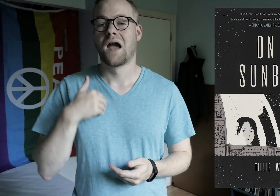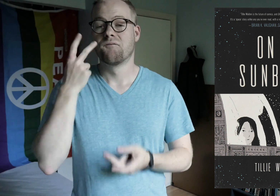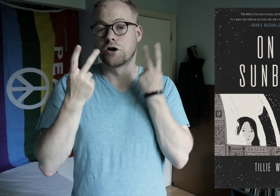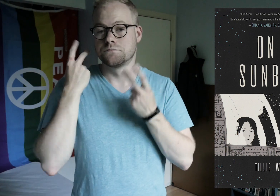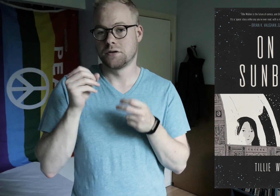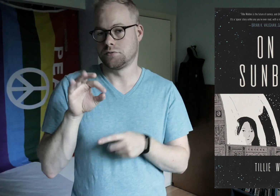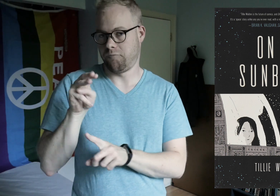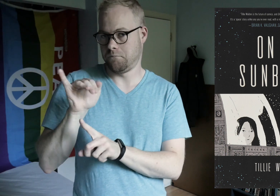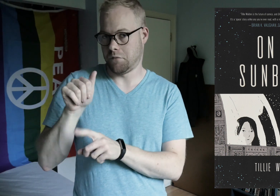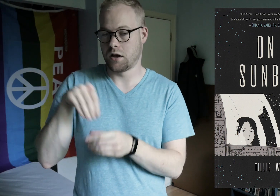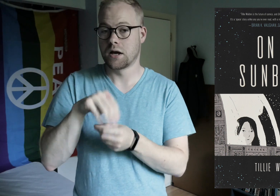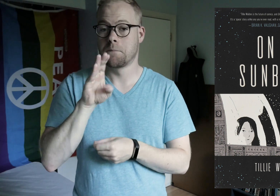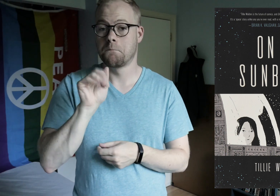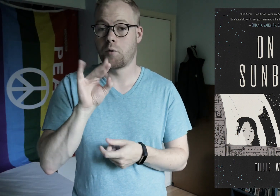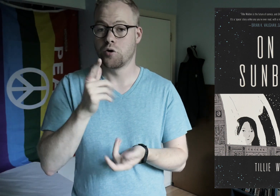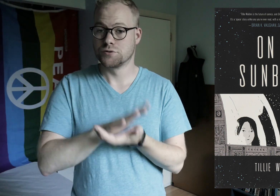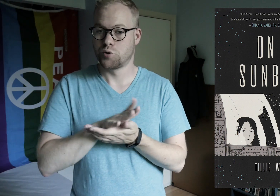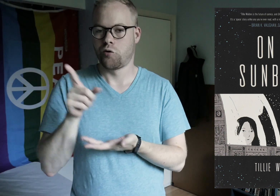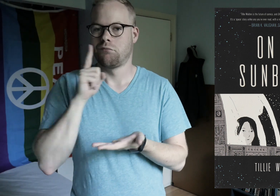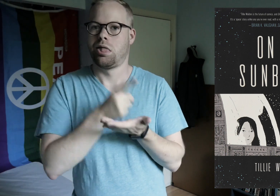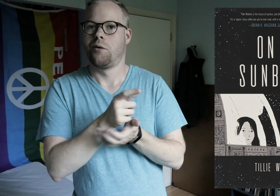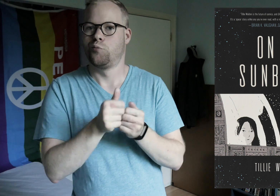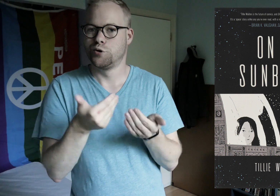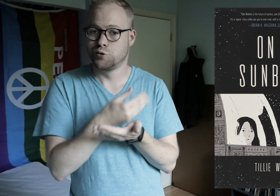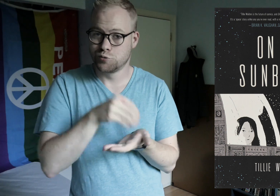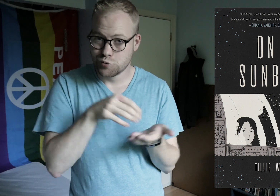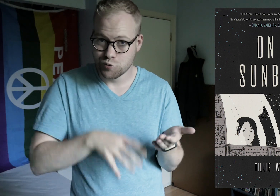There are flashbacks to Mia in boarding school, falling in love with a new student.